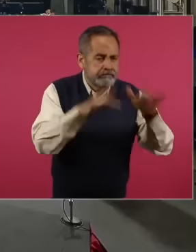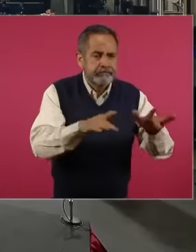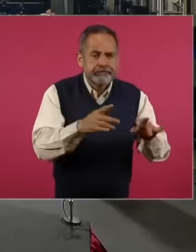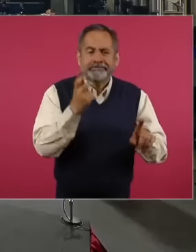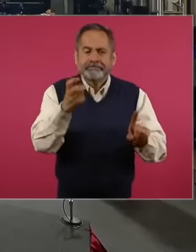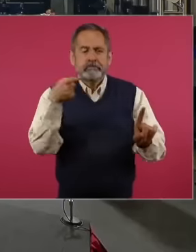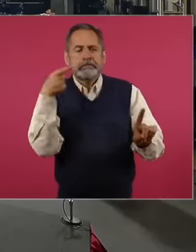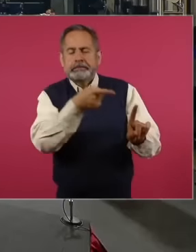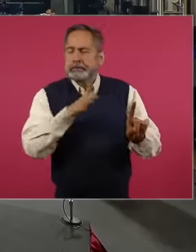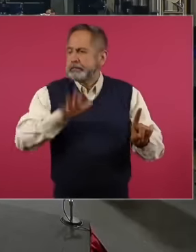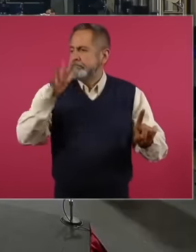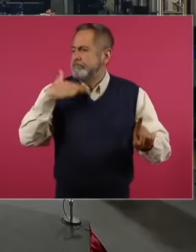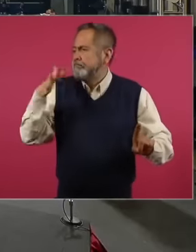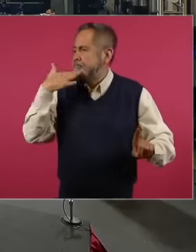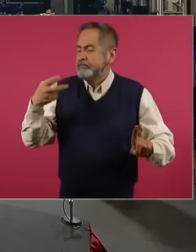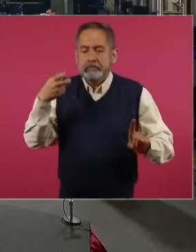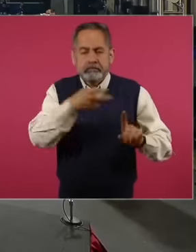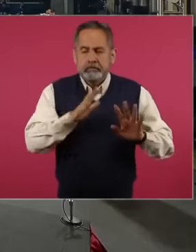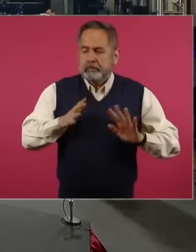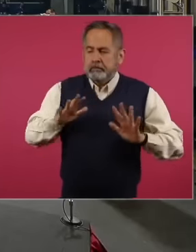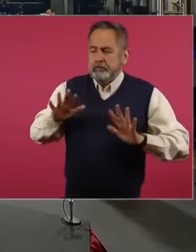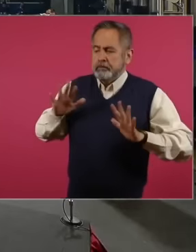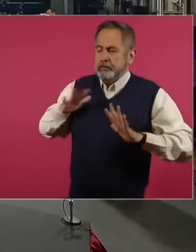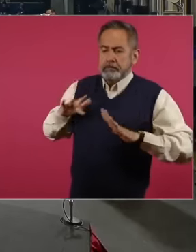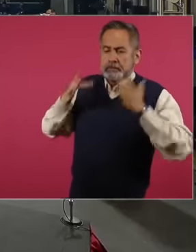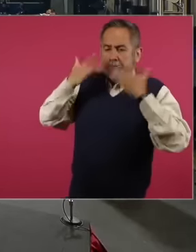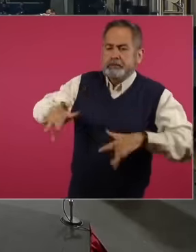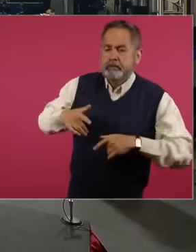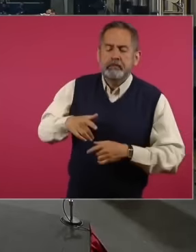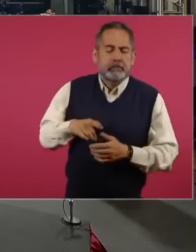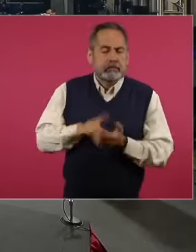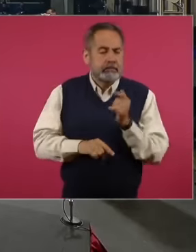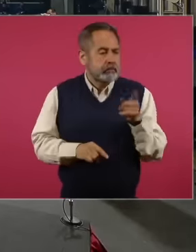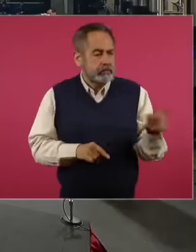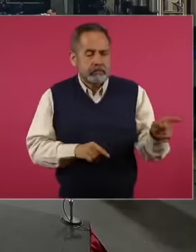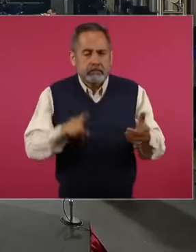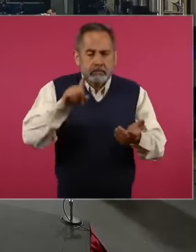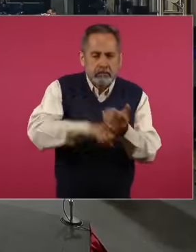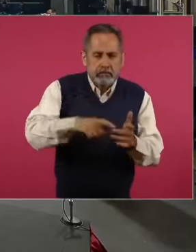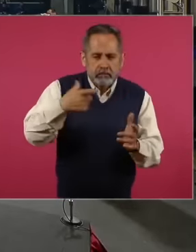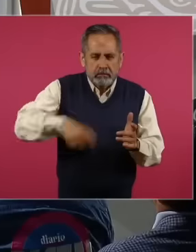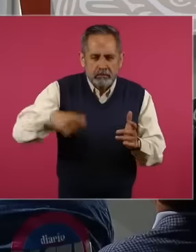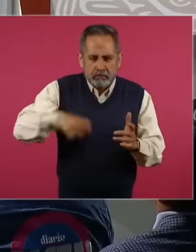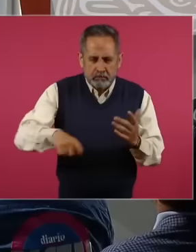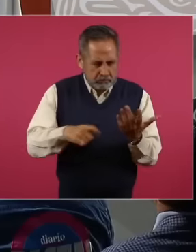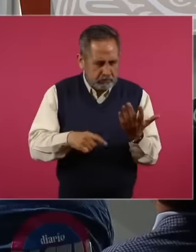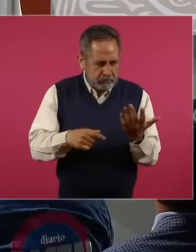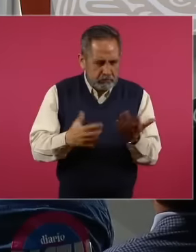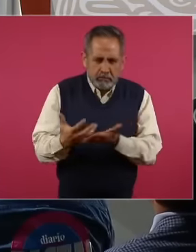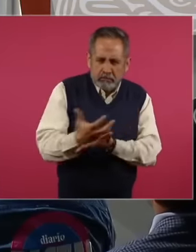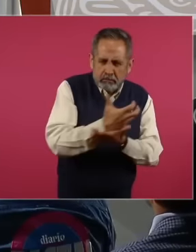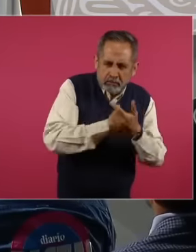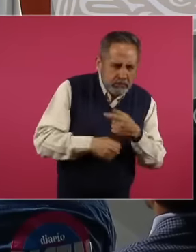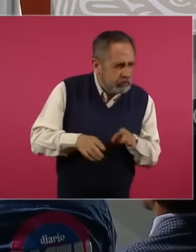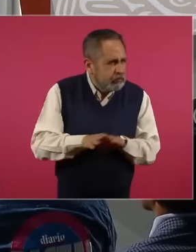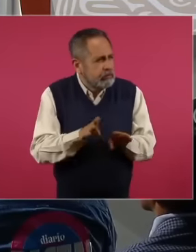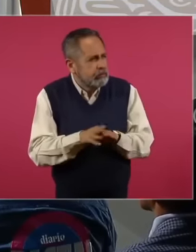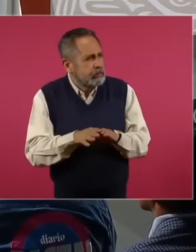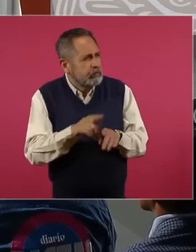alleged corruption that was not eh his assets commensurate with his income he is also part